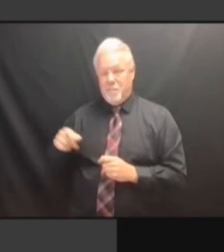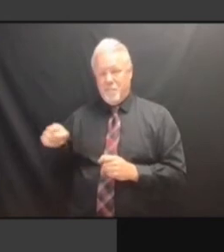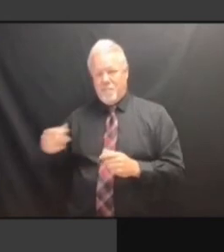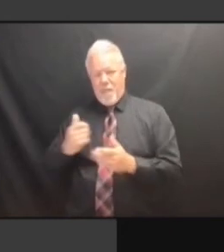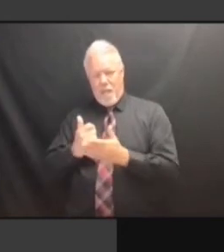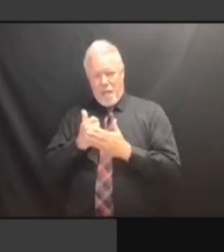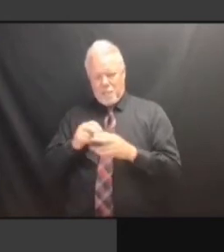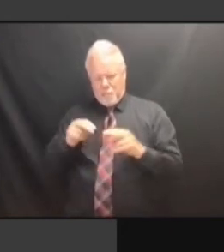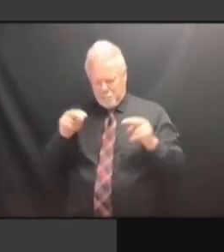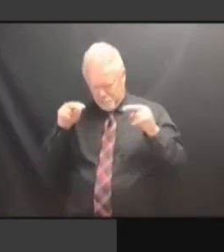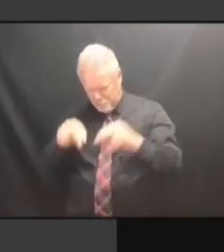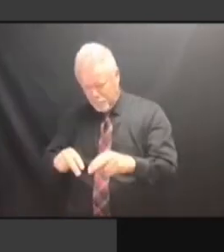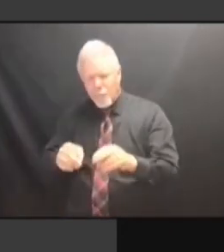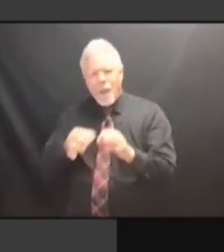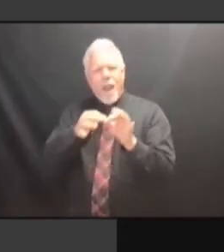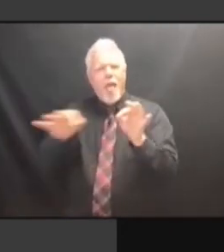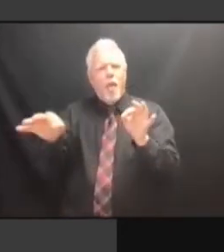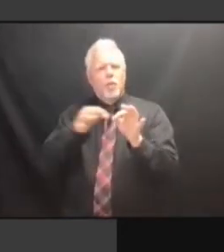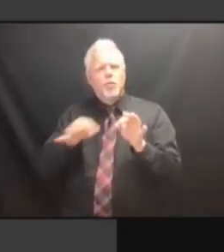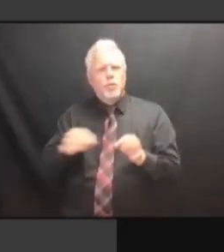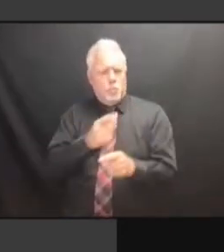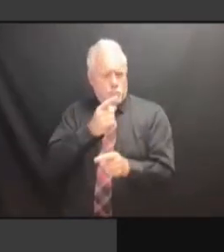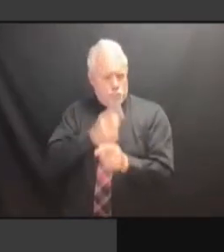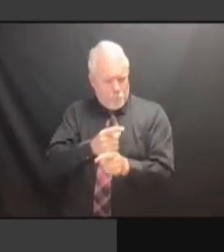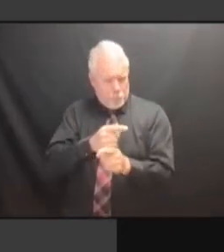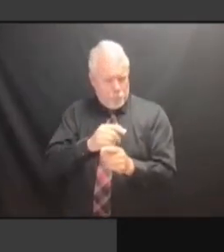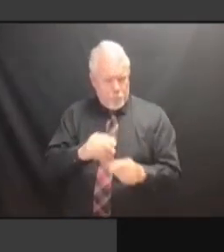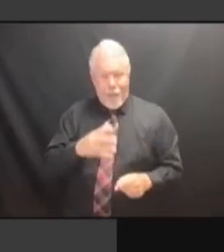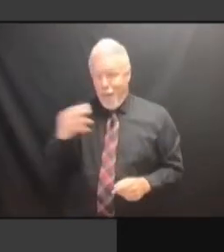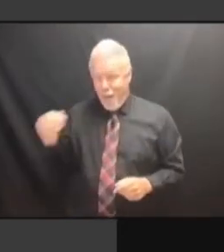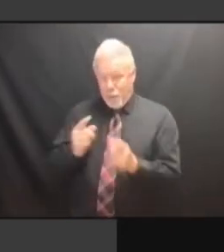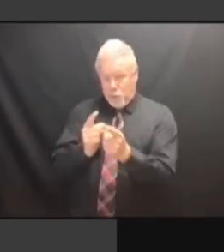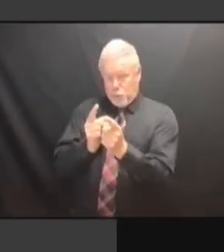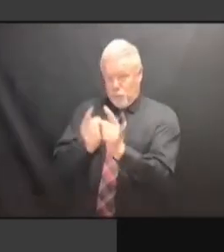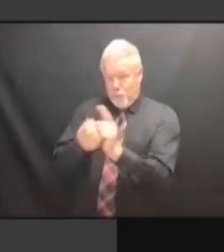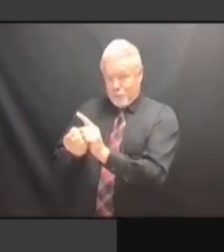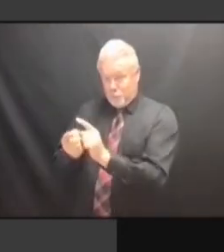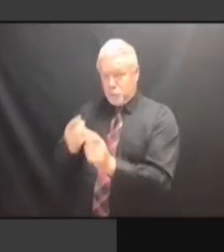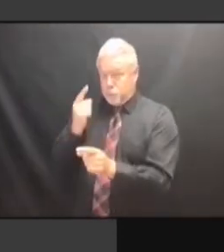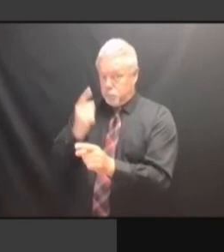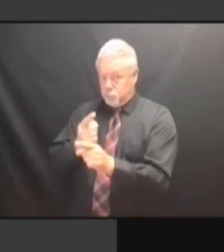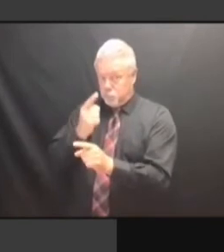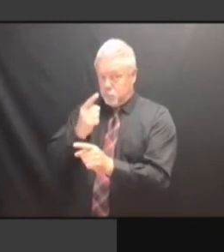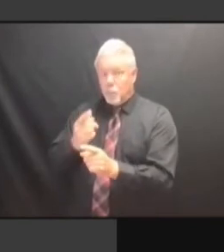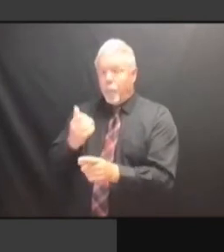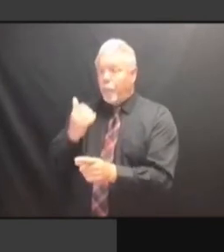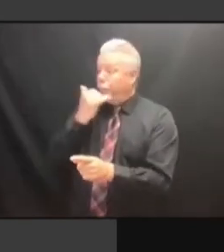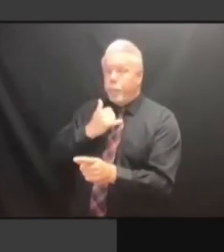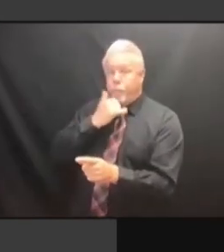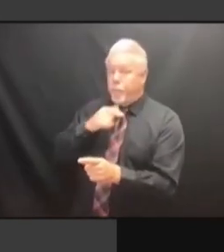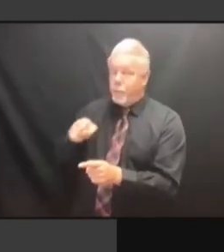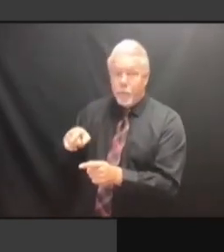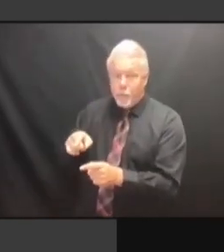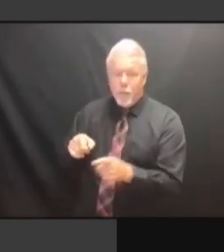WELL-FOUNDED CORRECTIONS. WELL-FOUNDED CORRECTIONS. I WELL-FOUNDED CORRECTIONS. I TAKE WELL-FOUNDED CORRECTIONS. I TAKE IT WELL-FOUNDED CORRECTIONS. I TAKE IT THERE'S WELL-FOUNDED CORRECTIONS. I TAKE IT THERE'S NOBODY WELL-FOUNDED CORRECTIONS. I TAKE IT THERE'S NOBODY HERE I TAKE IT THERE'S NOBODY HERE I TAKE IT THERE'S NOBODY HERE WHO I TAKE IT THERE'S NOBODY HERE WHO IS I TAKE IT THERE'S NOBODY HERE WHO IS CAPABLE I TAKE IT THERE'S NOBODY HERE WHO IS CAPABLE OF I TAKE IT THERE'S NOBODY HERE WHO IS CAPABLE OF CHECKING I TAKE IT THERE'S NOBODY HERE WHO IS CAPABLE OF CHECKING THE WHO IS CAPABLE OF CHECKING THE WHO IS CAPABLE OF CHECKING THE TRANSLATIONS. TRANSLATIONS. TRANSLATIONS. >> TRANSLATIONS. >> WE TRANSLATIONS. >> WE DO TRANSLATIONS. >> WE DO HAVE TRANSLATIONS. >> WE DO HAVE A